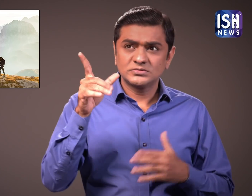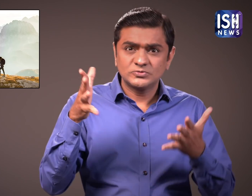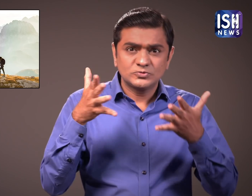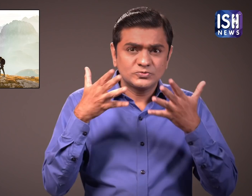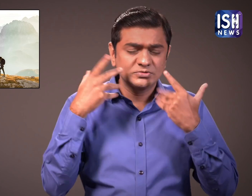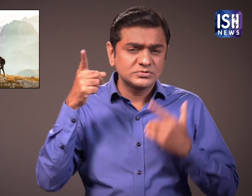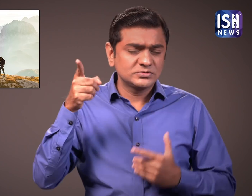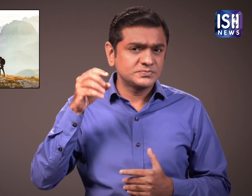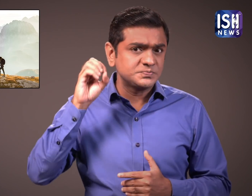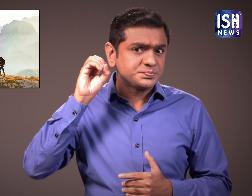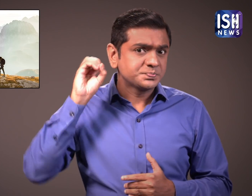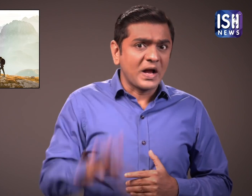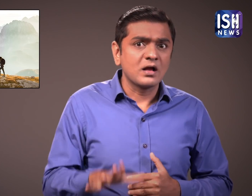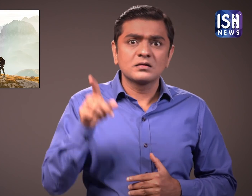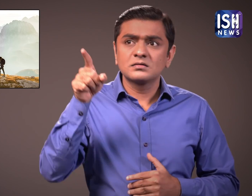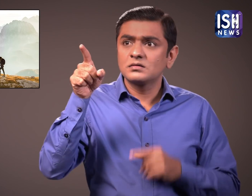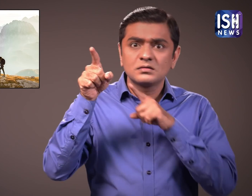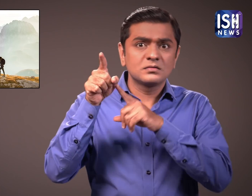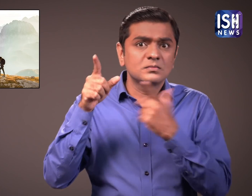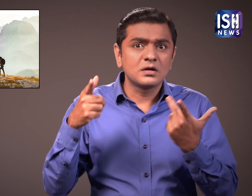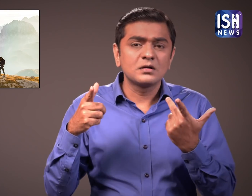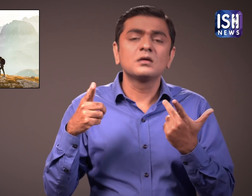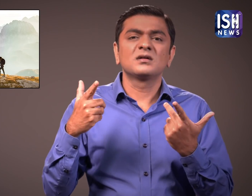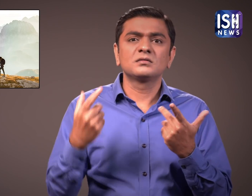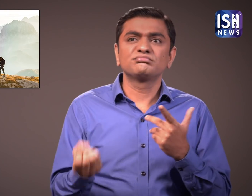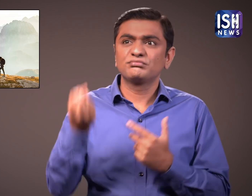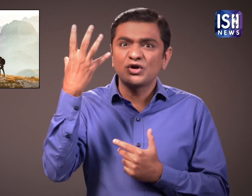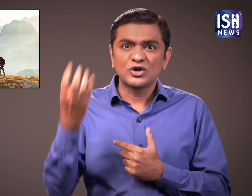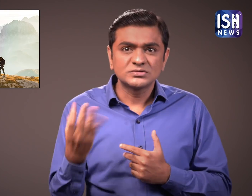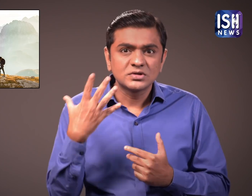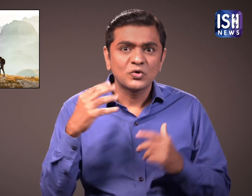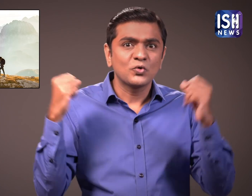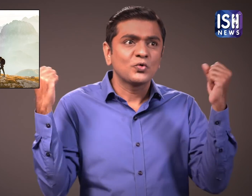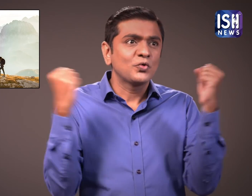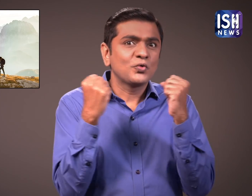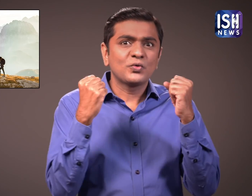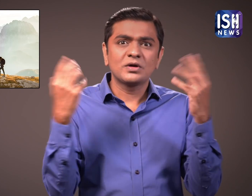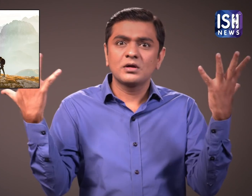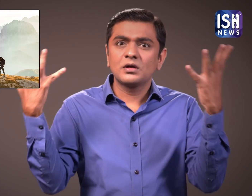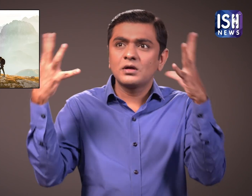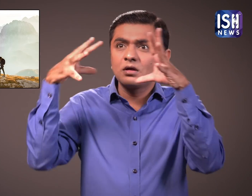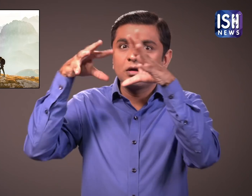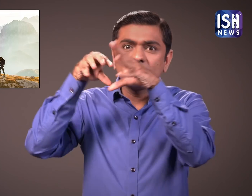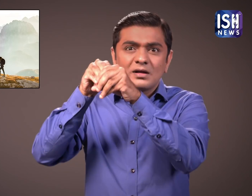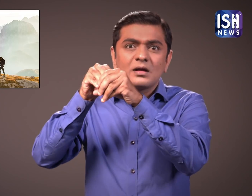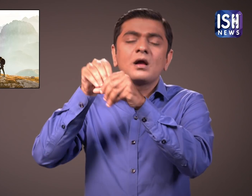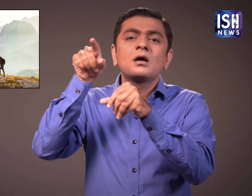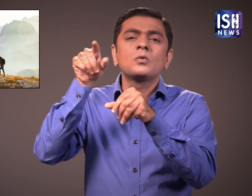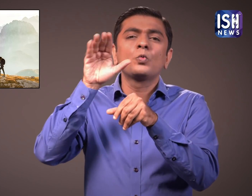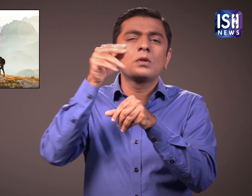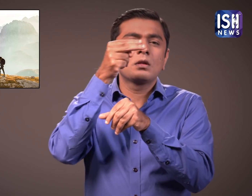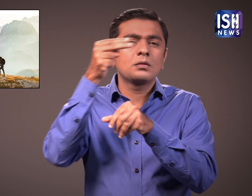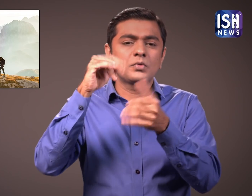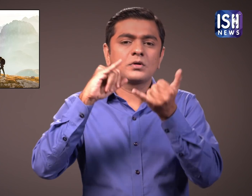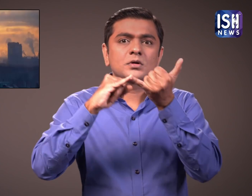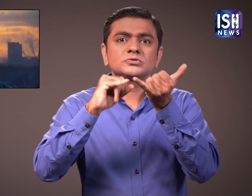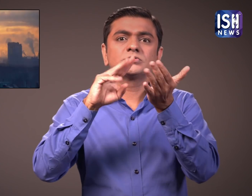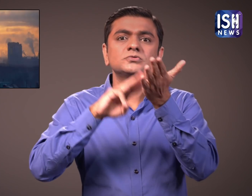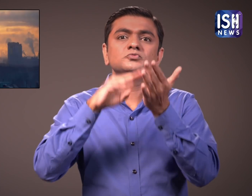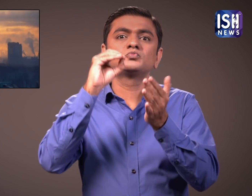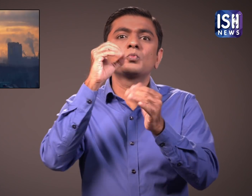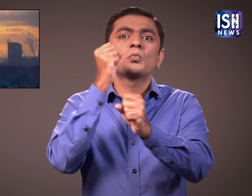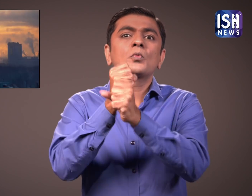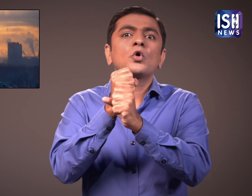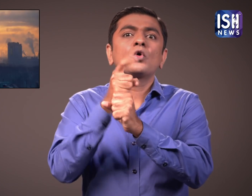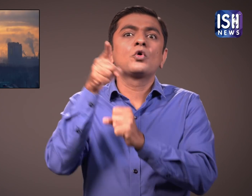as there is a mix of fog and smoke called smog.